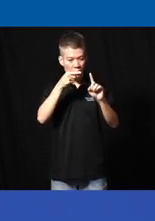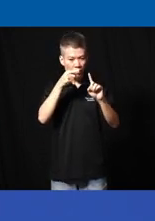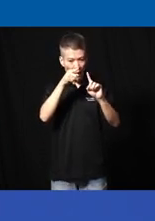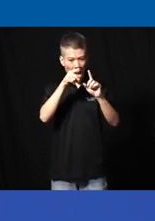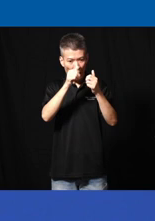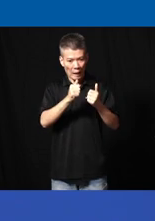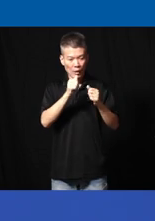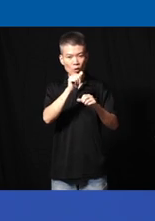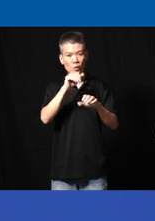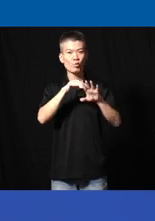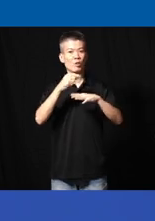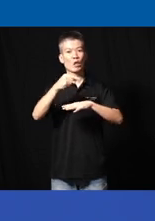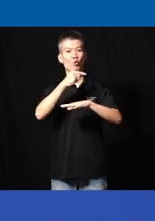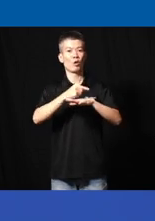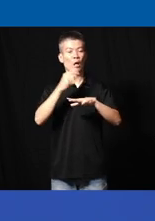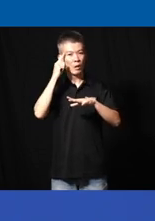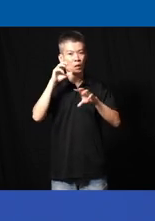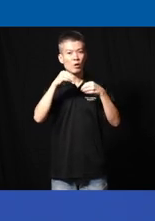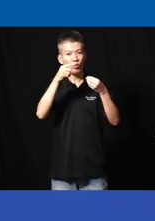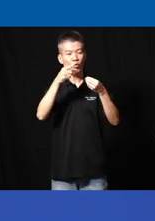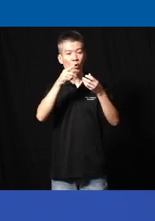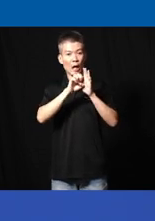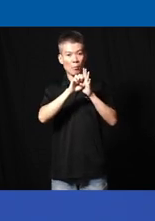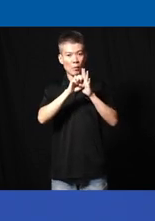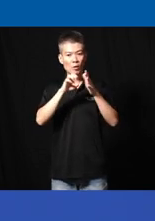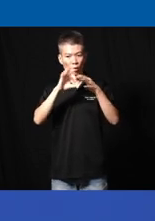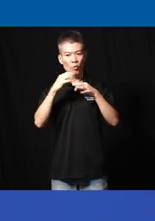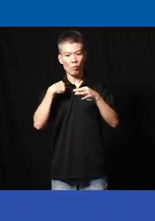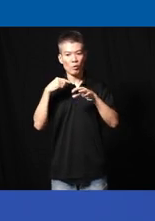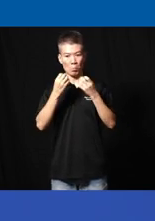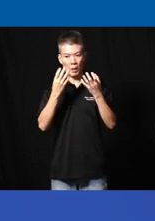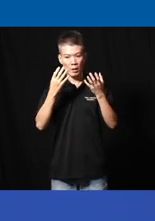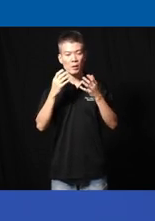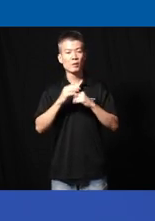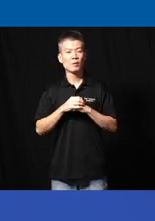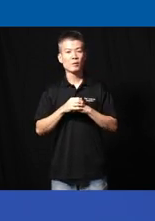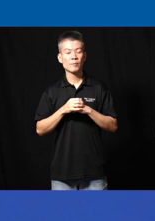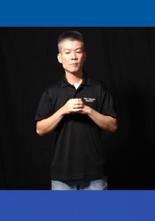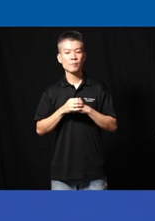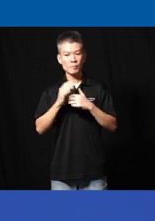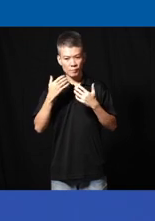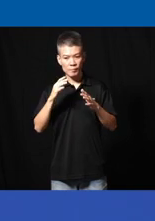to to the ground and and I can give you an example of work that we are doing which m is also helping